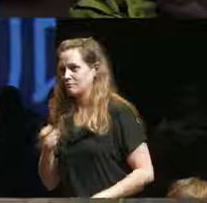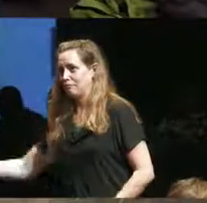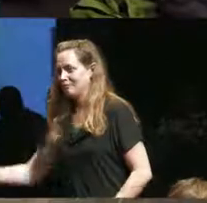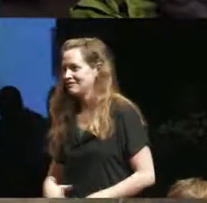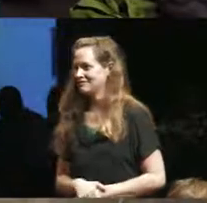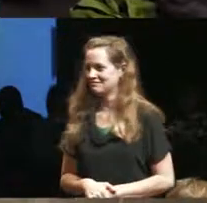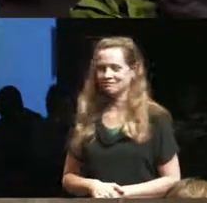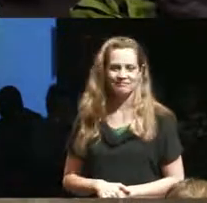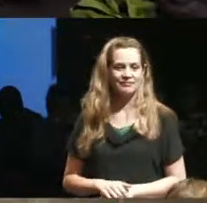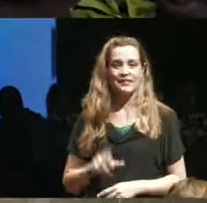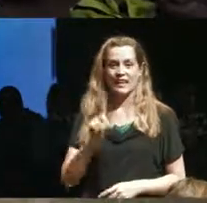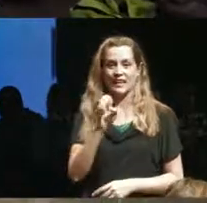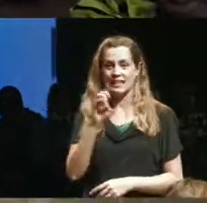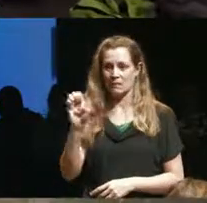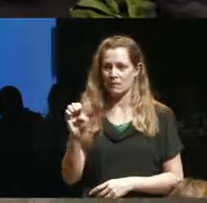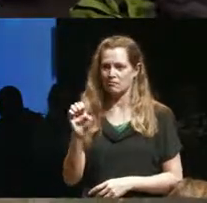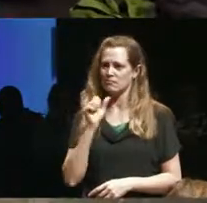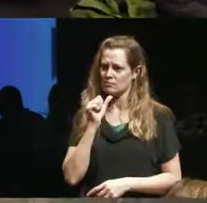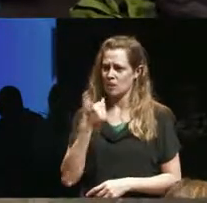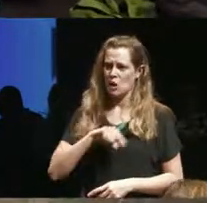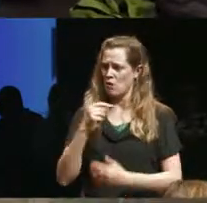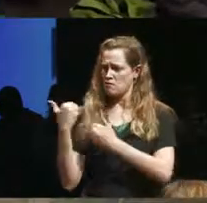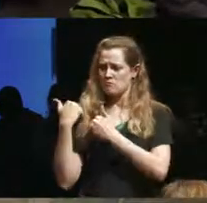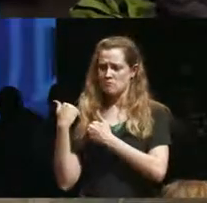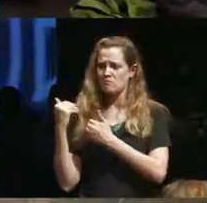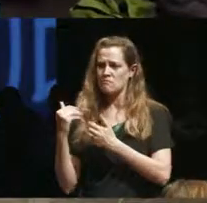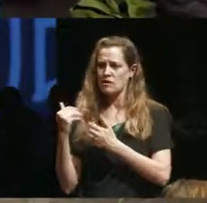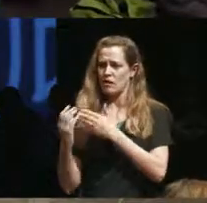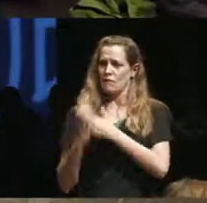talking I wouldn't say it's an obligation I say it's an opportunity or